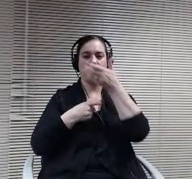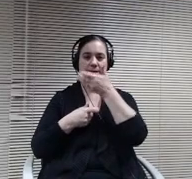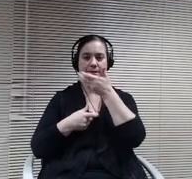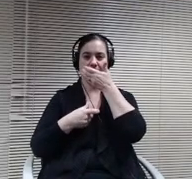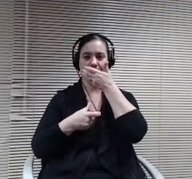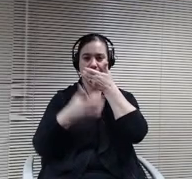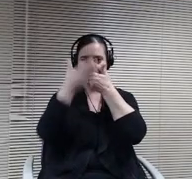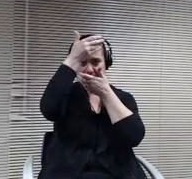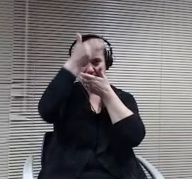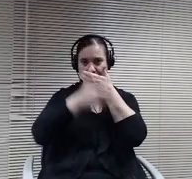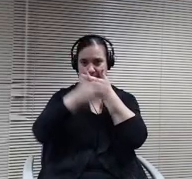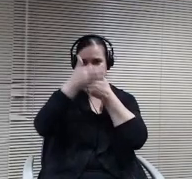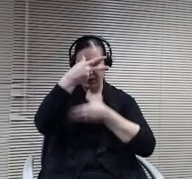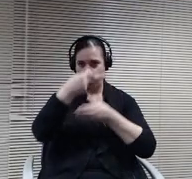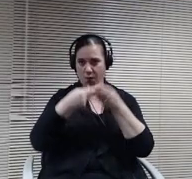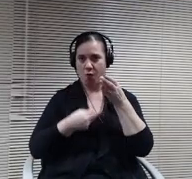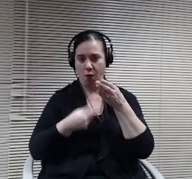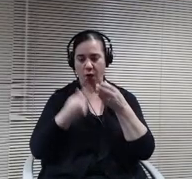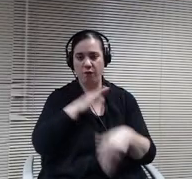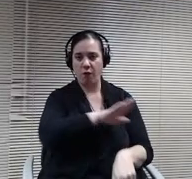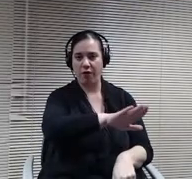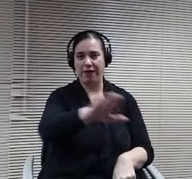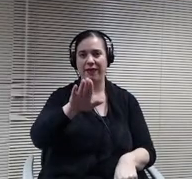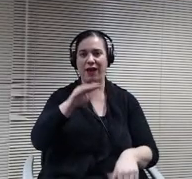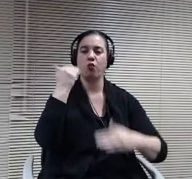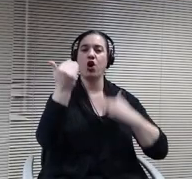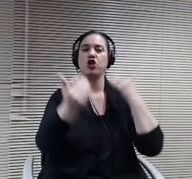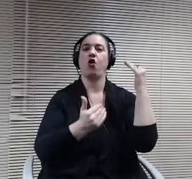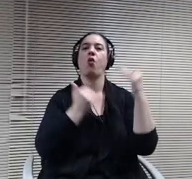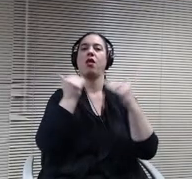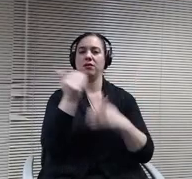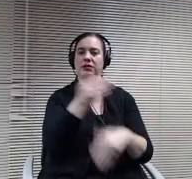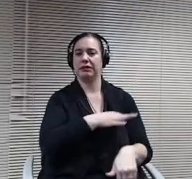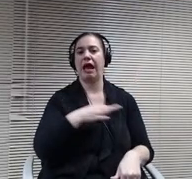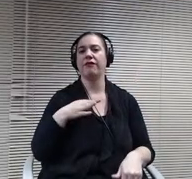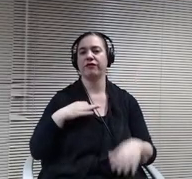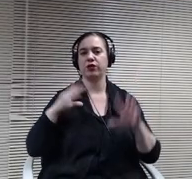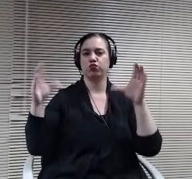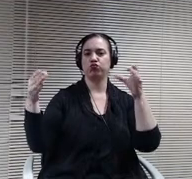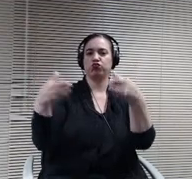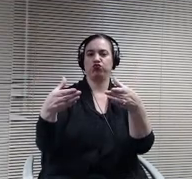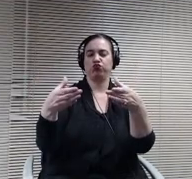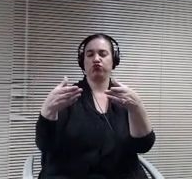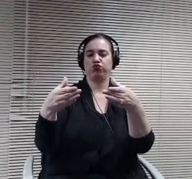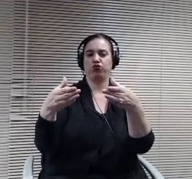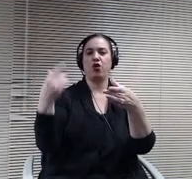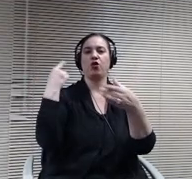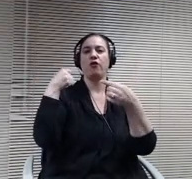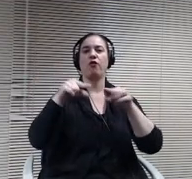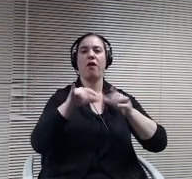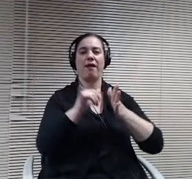as well as mass for their adult population in in the in person model. So if we.